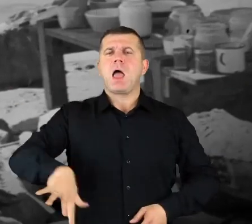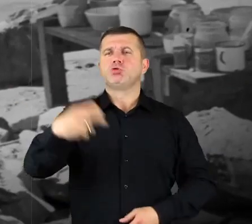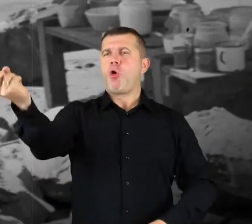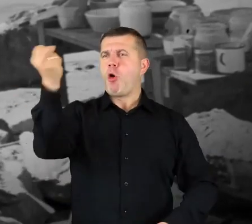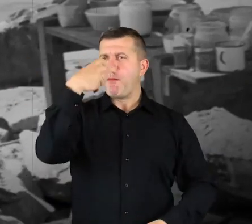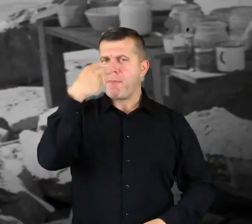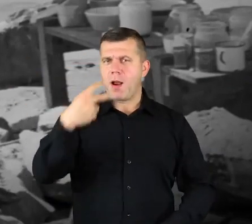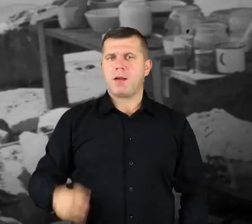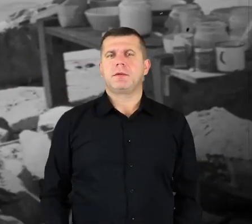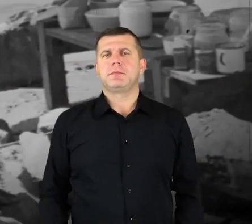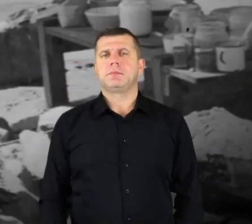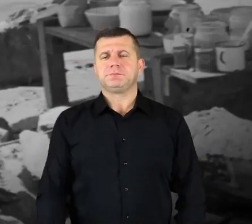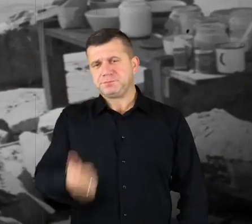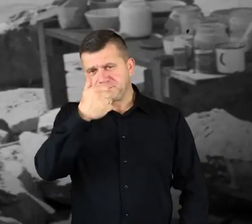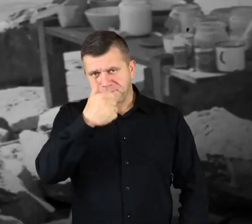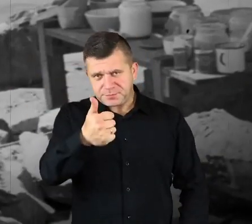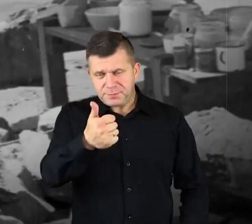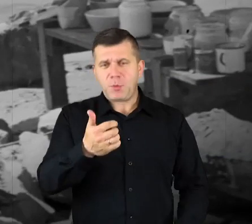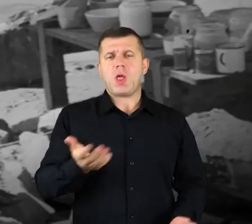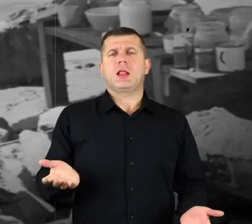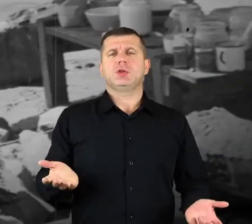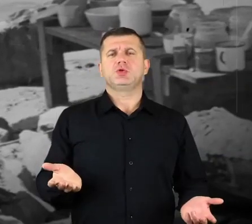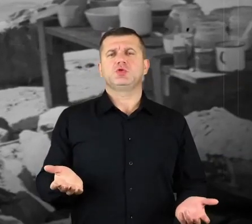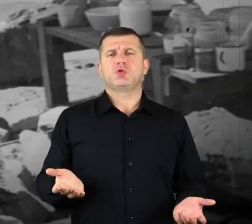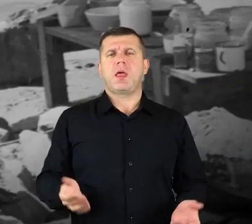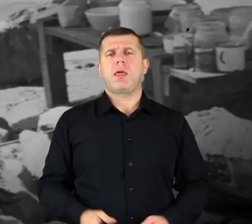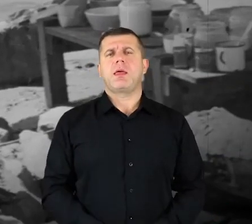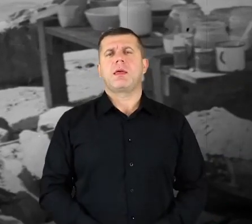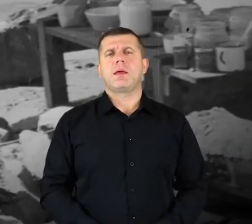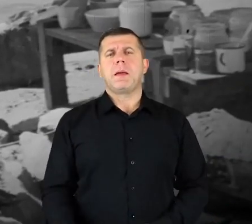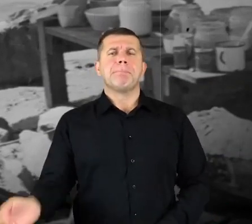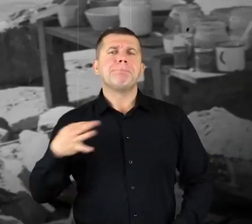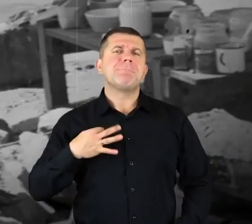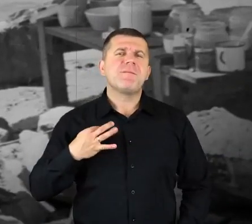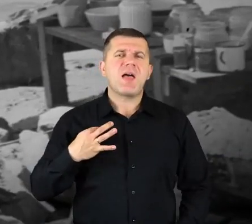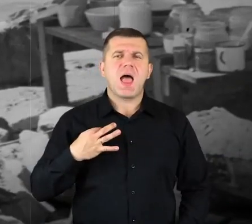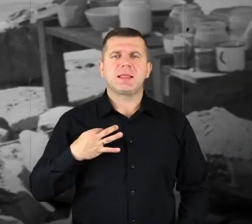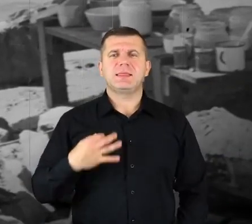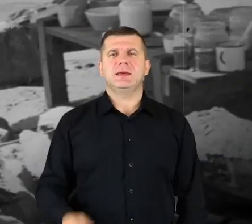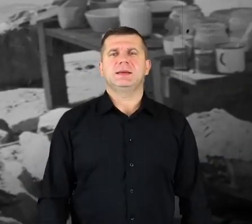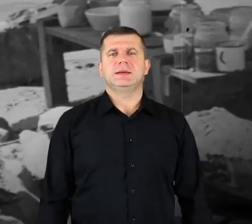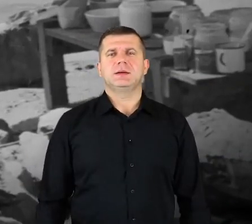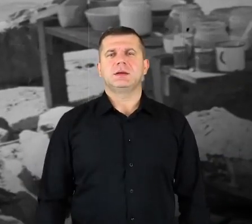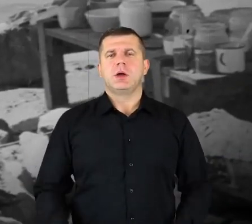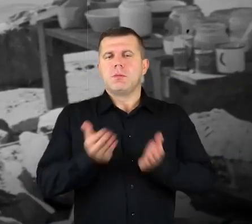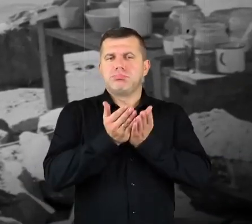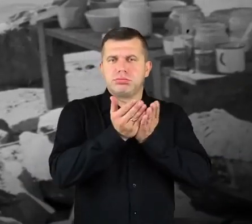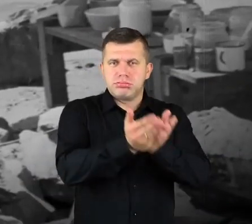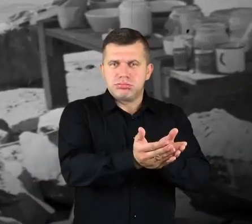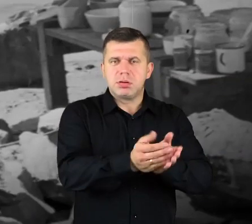And no, there were very few boats, private ones, let’s say,